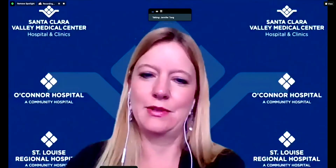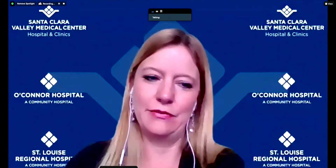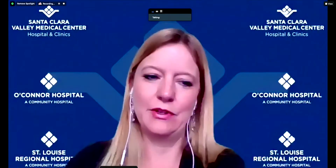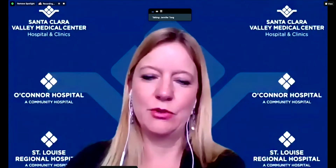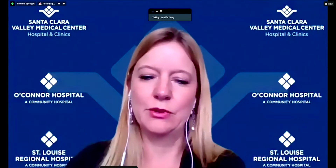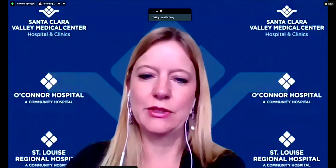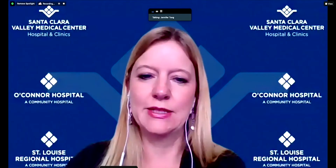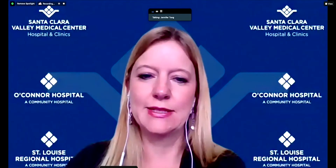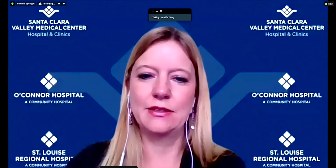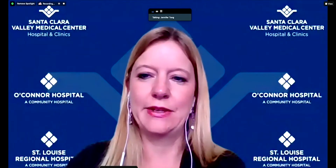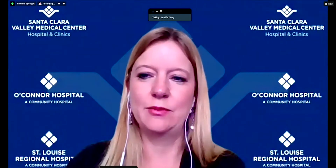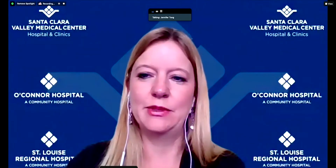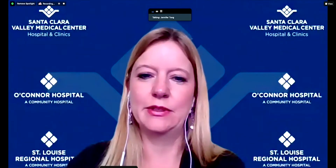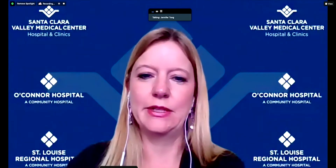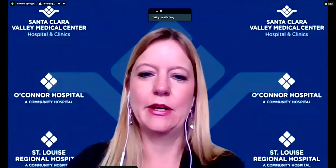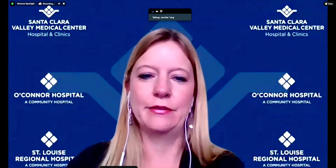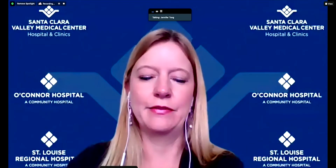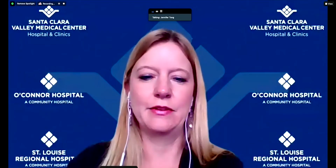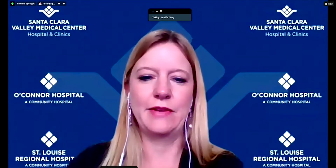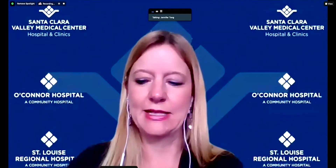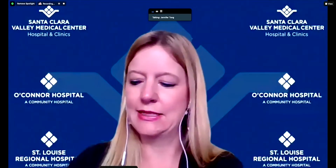that variable really is the availability of the vaccine.